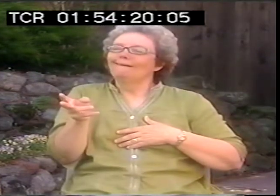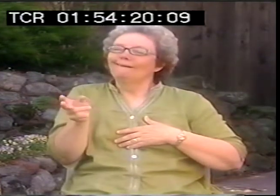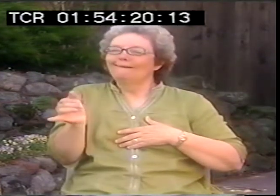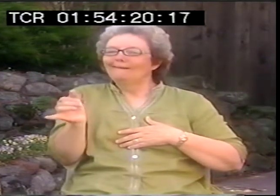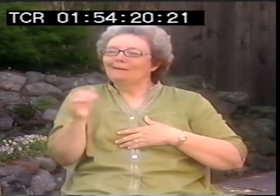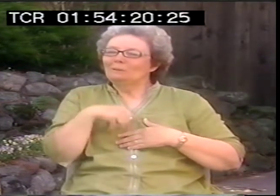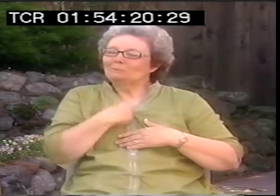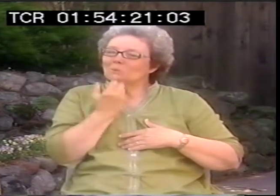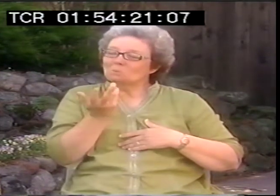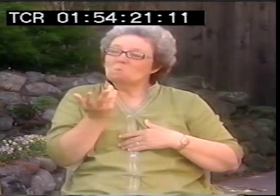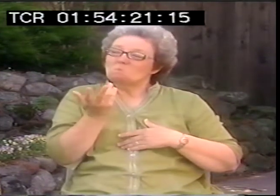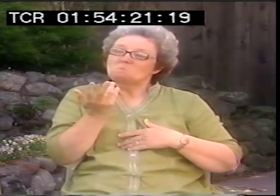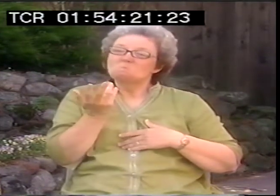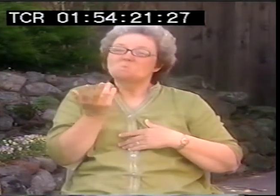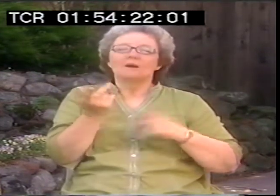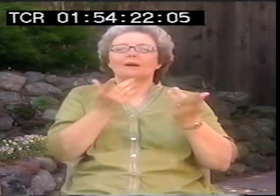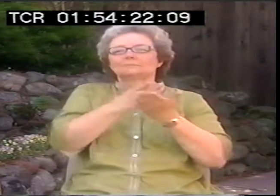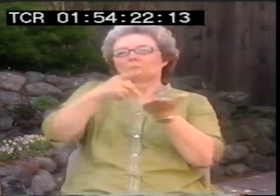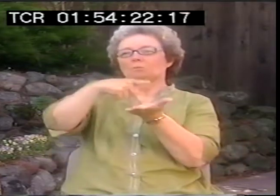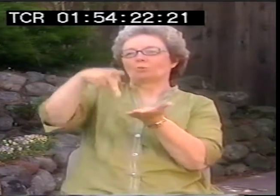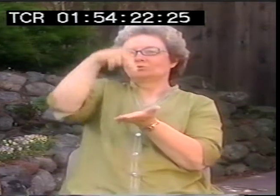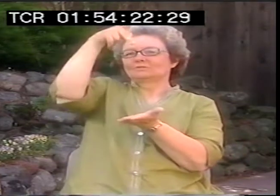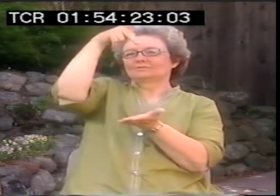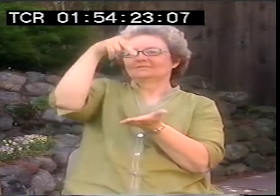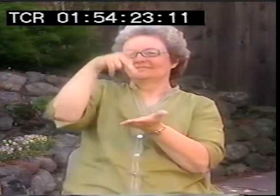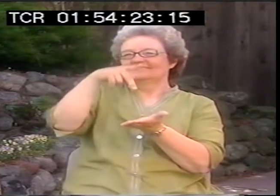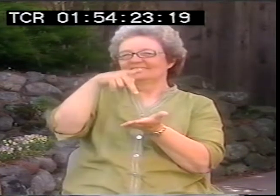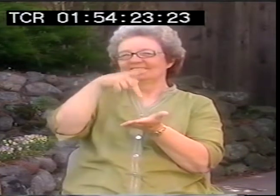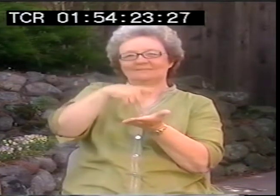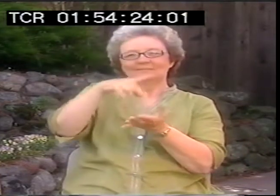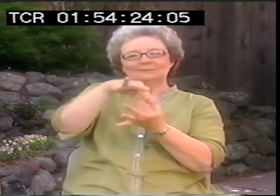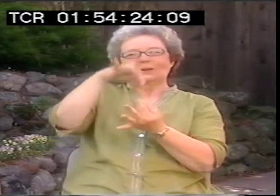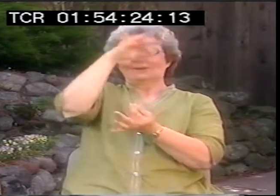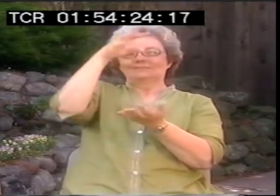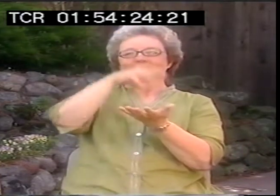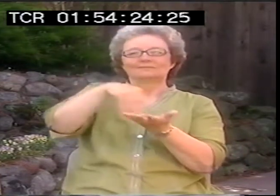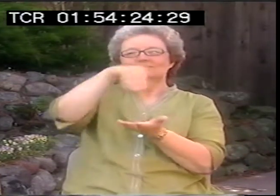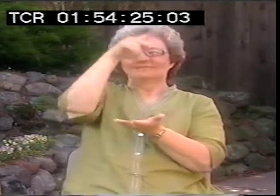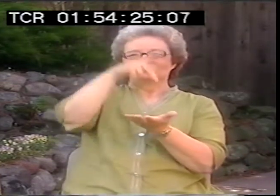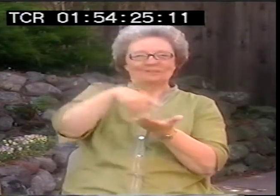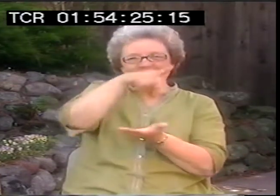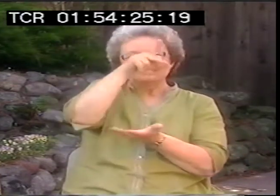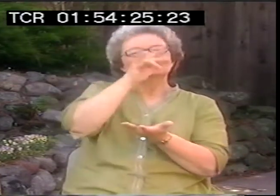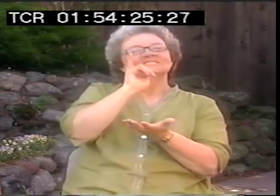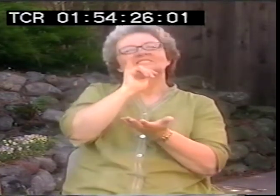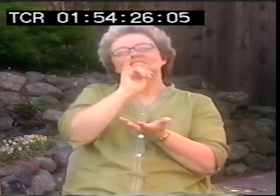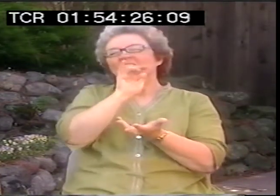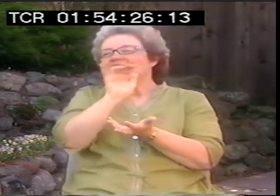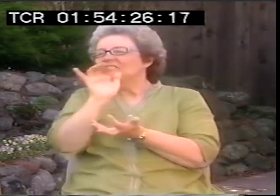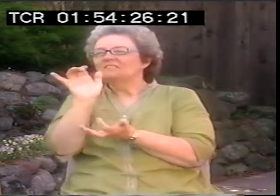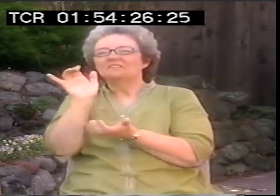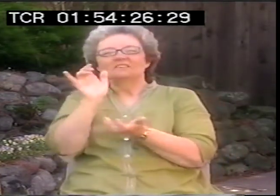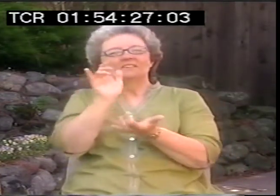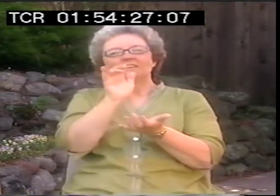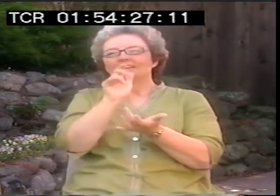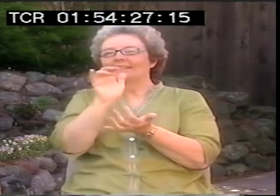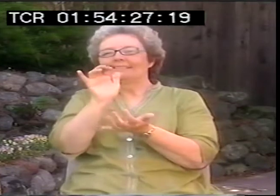that came out from the heart, like expression from the heart. And we liked that. Some people said poetry with a P, like spirit coming from the palm of your hand instead